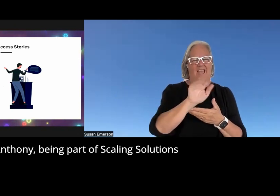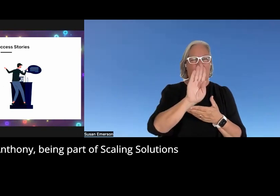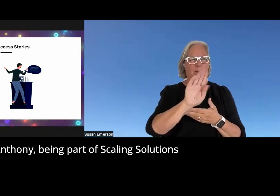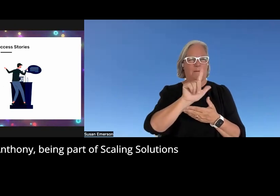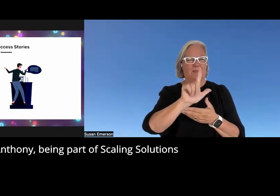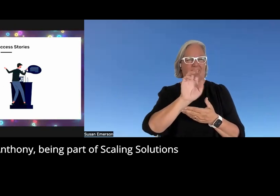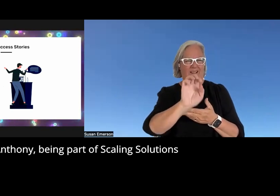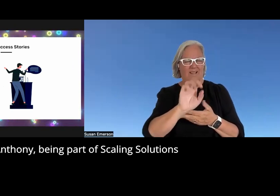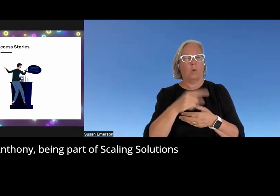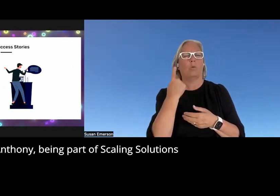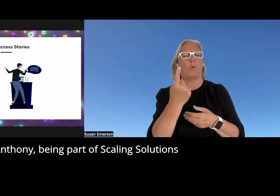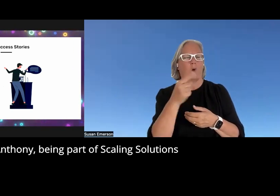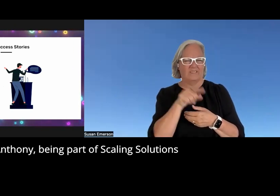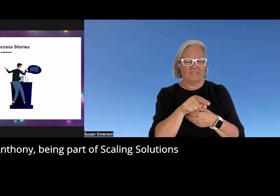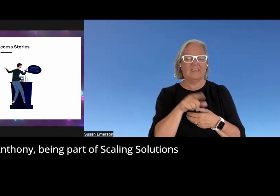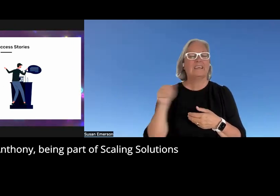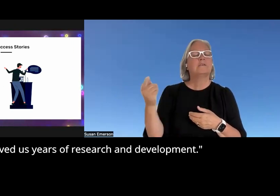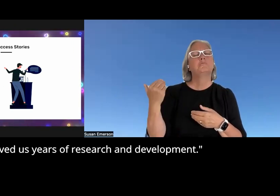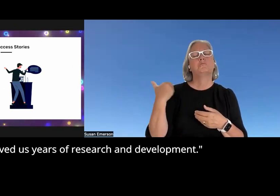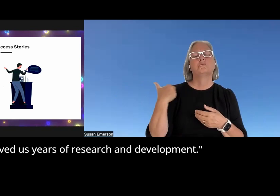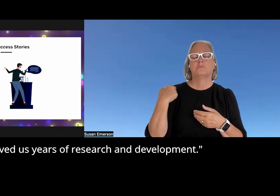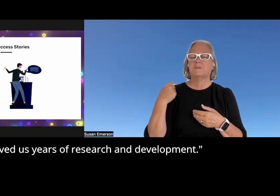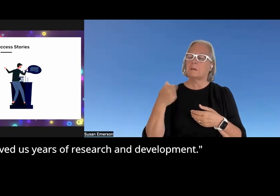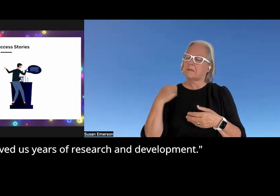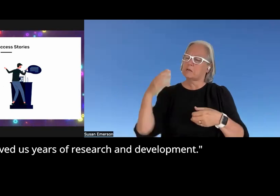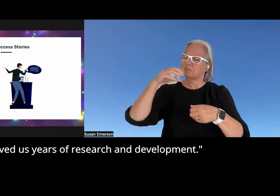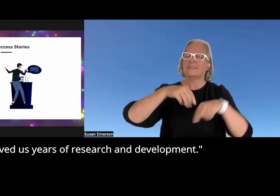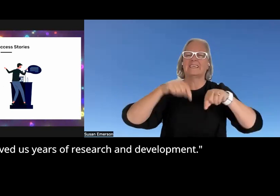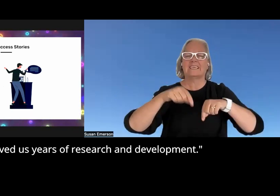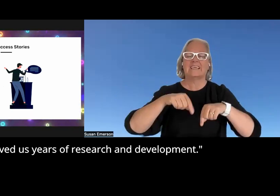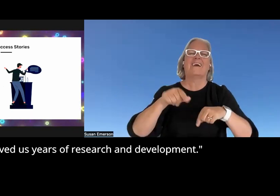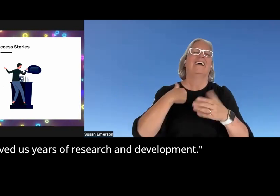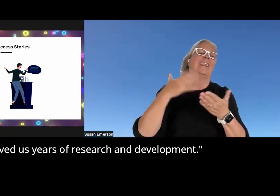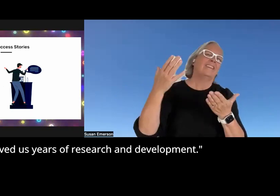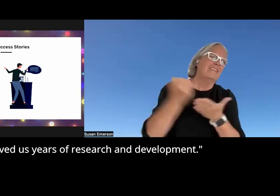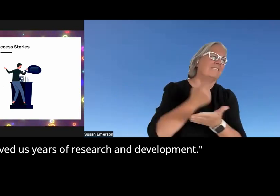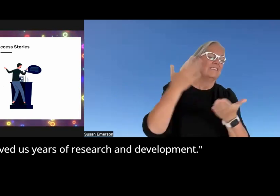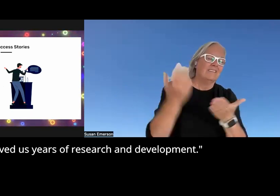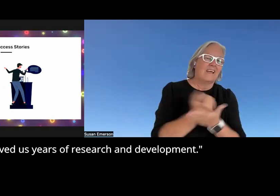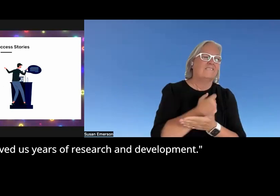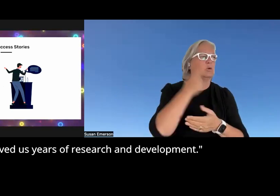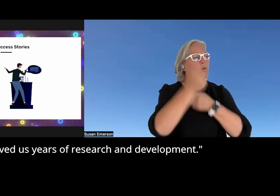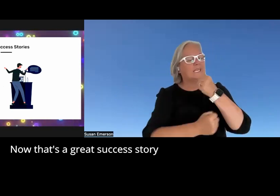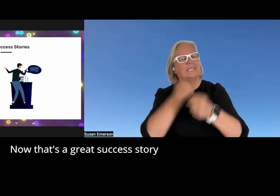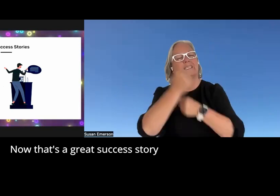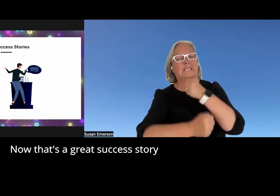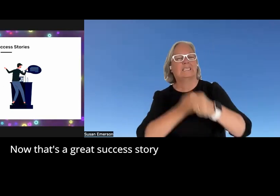Anthony being part of scaling Solutions has saved us years of research and development now that's a